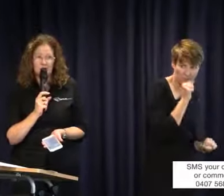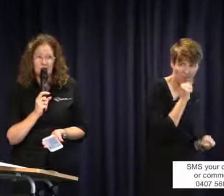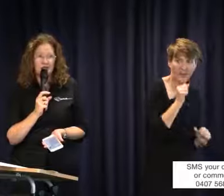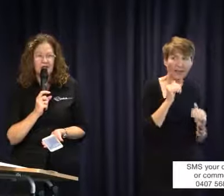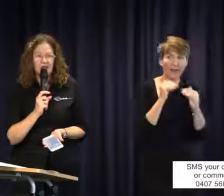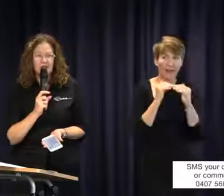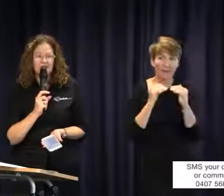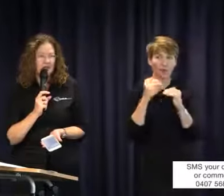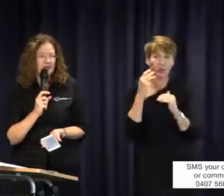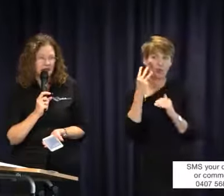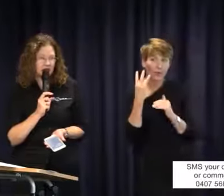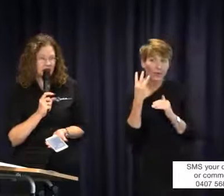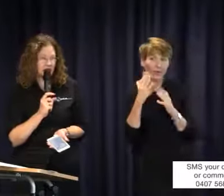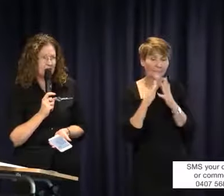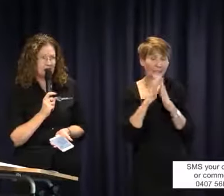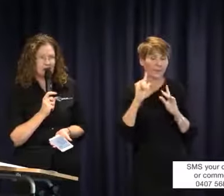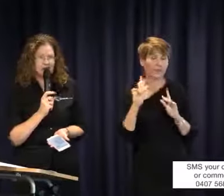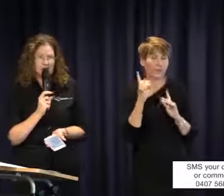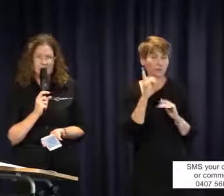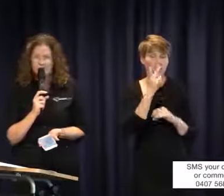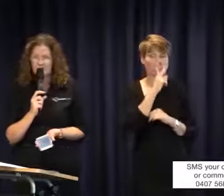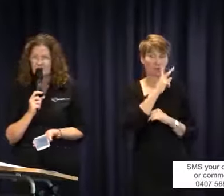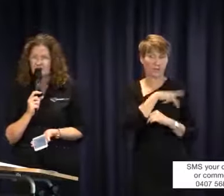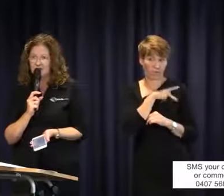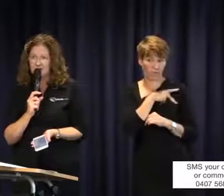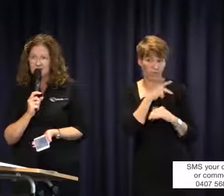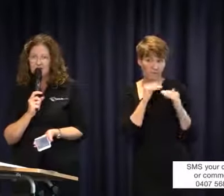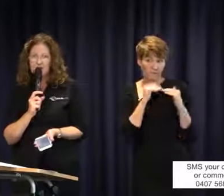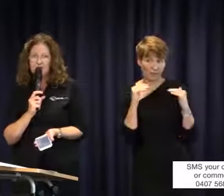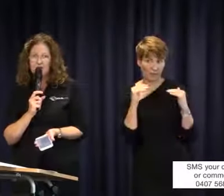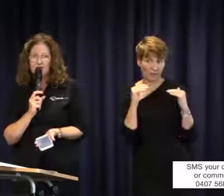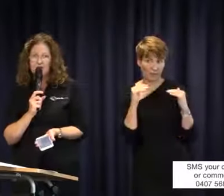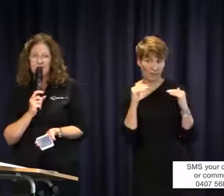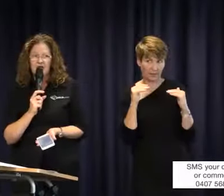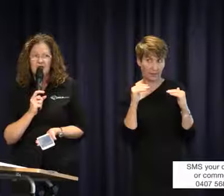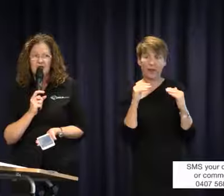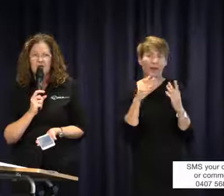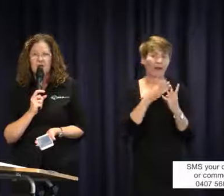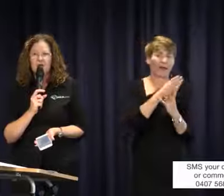level. There is no specialisations in the NAATI system at this stage. We're not even